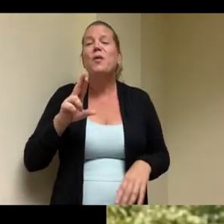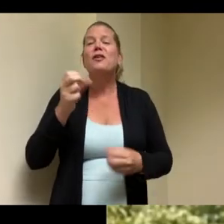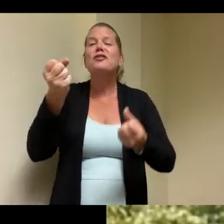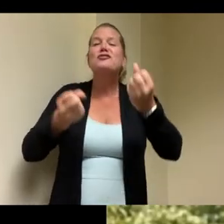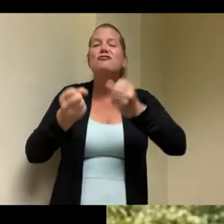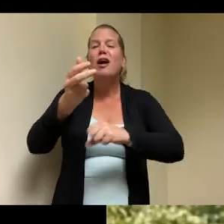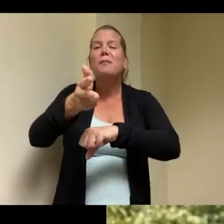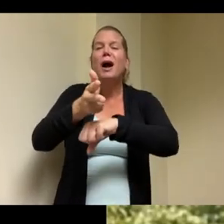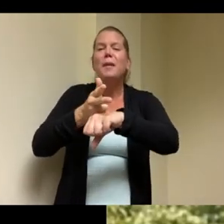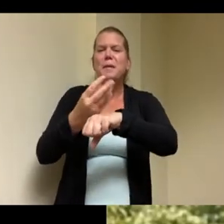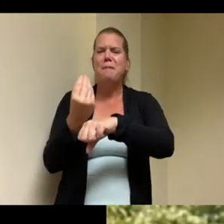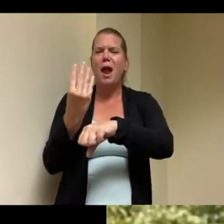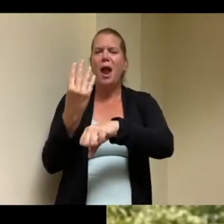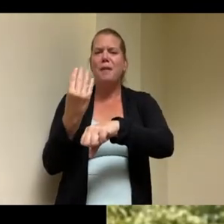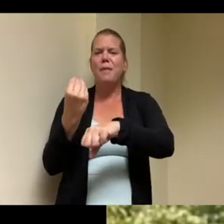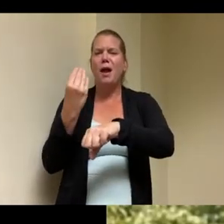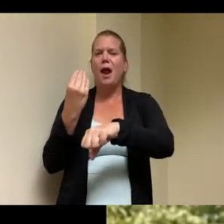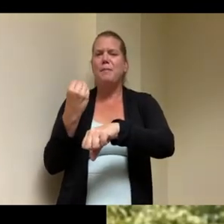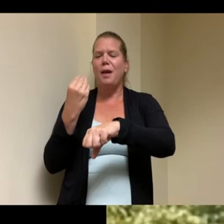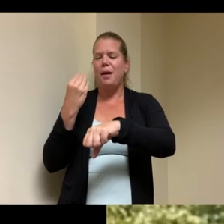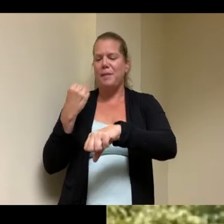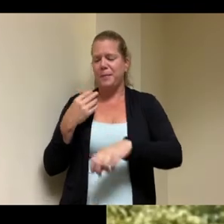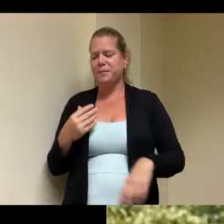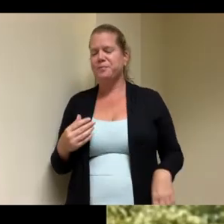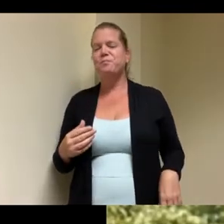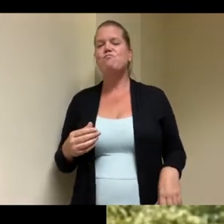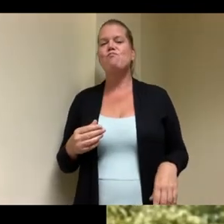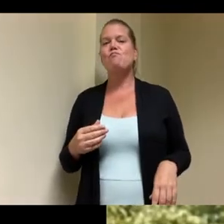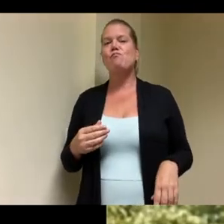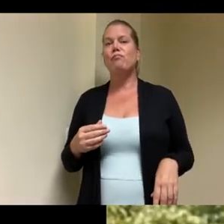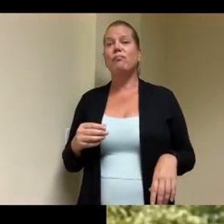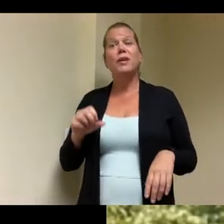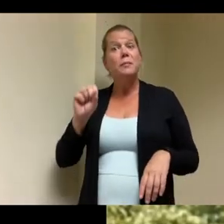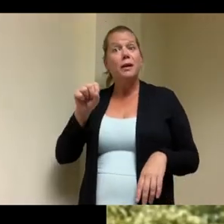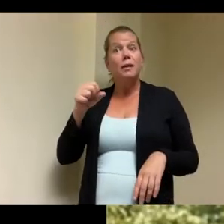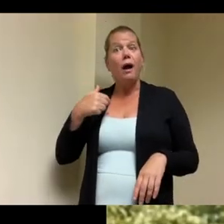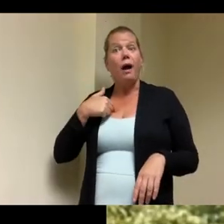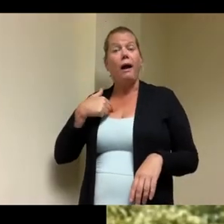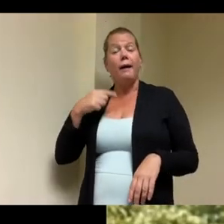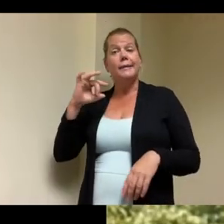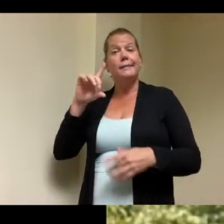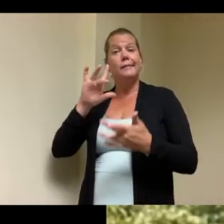out to the mayor's office and the mayor would like to come out in person of course and view the property and that's something that we can